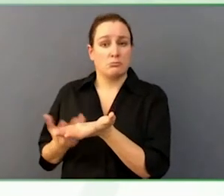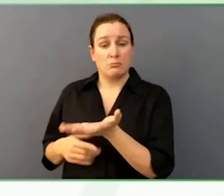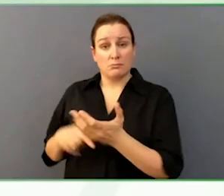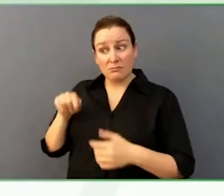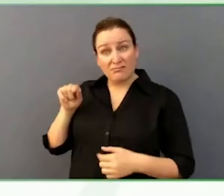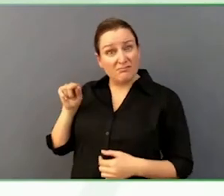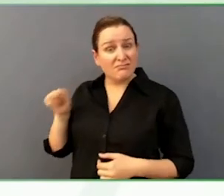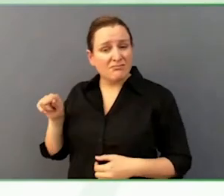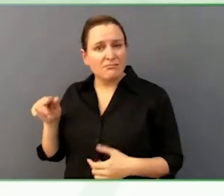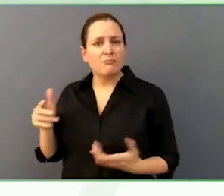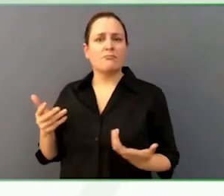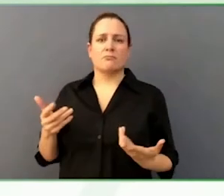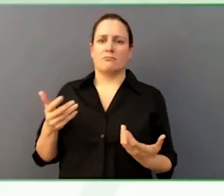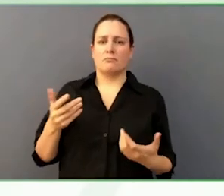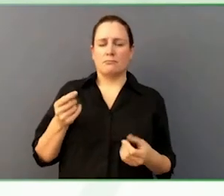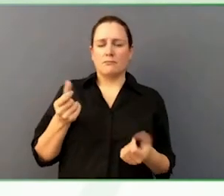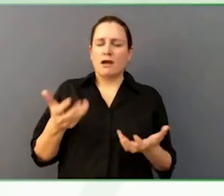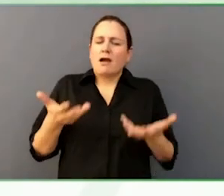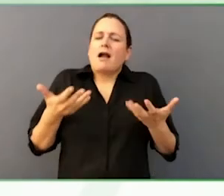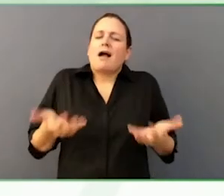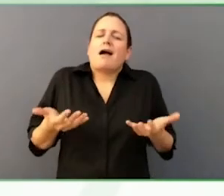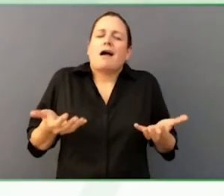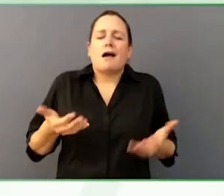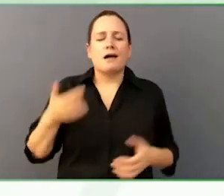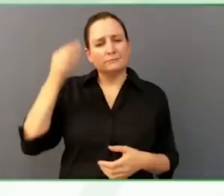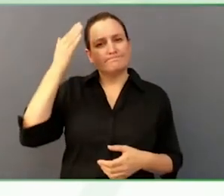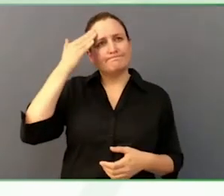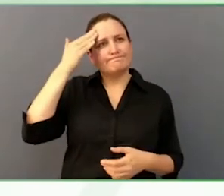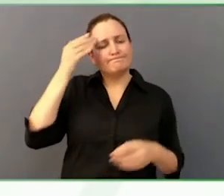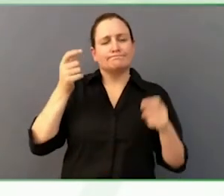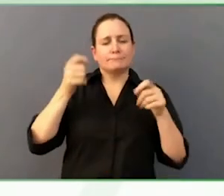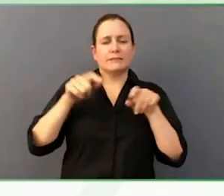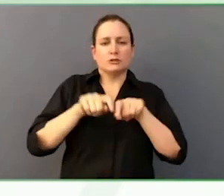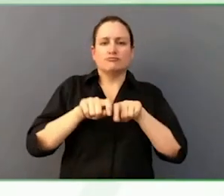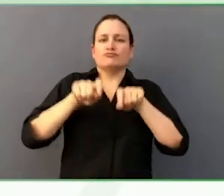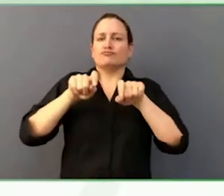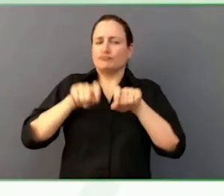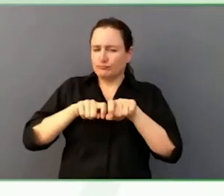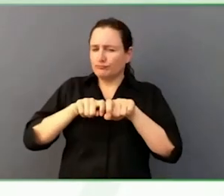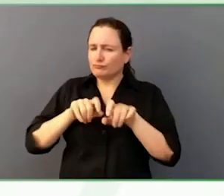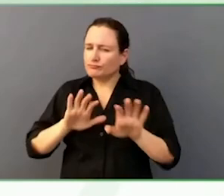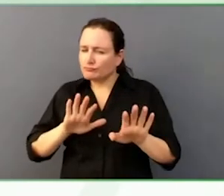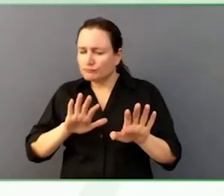And as I say, a lot of physical need for support.